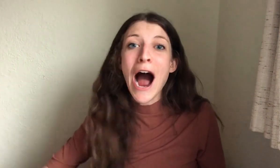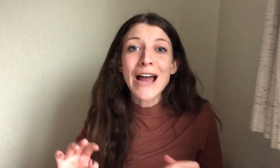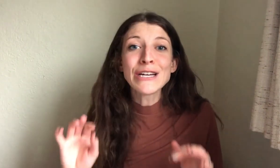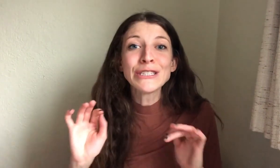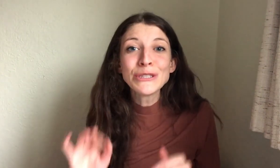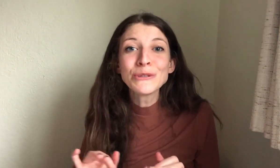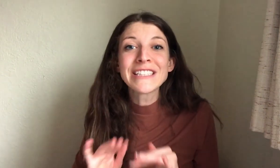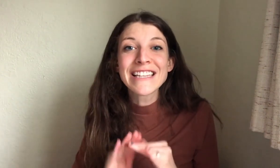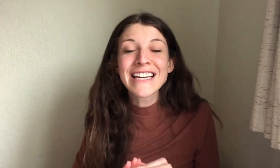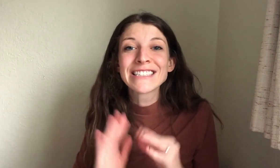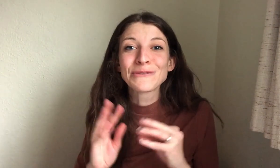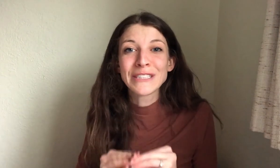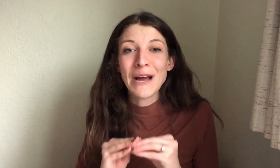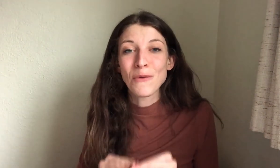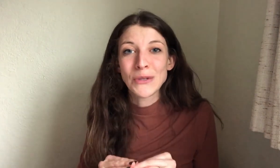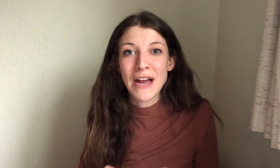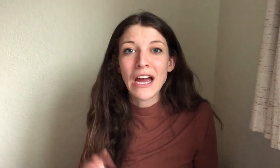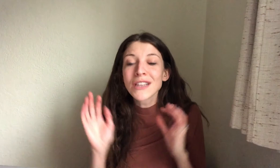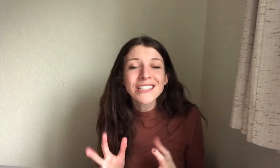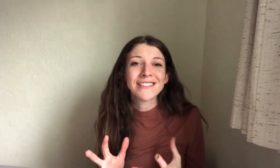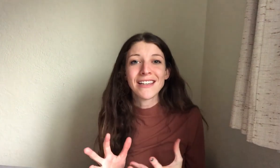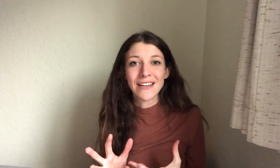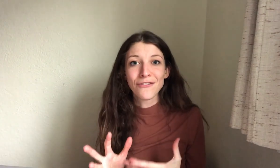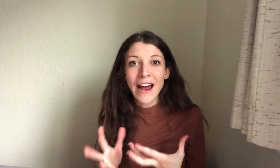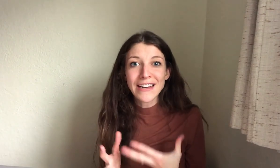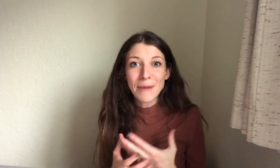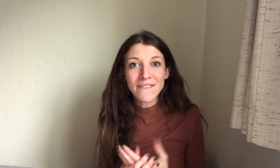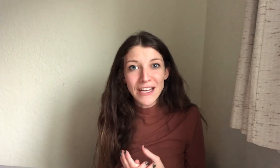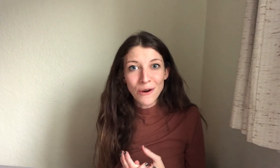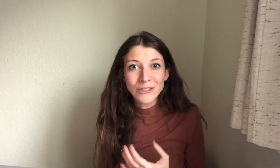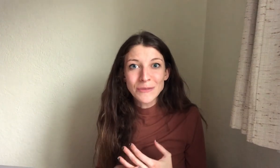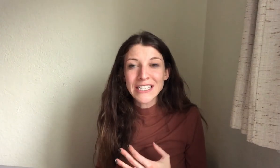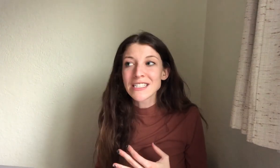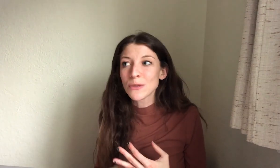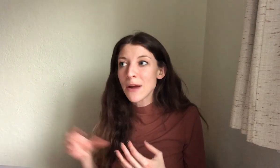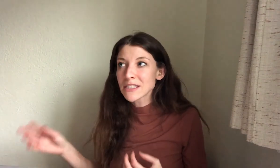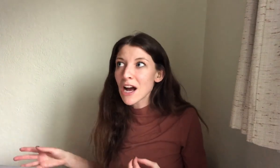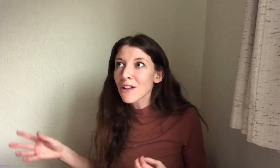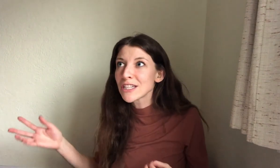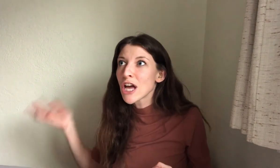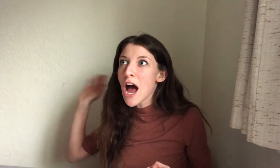I used this ReSound multi mic religiously for editing my videos because when I was in college,